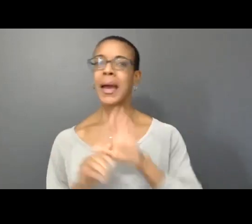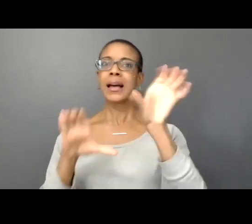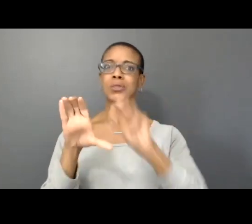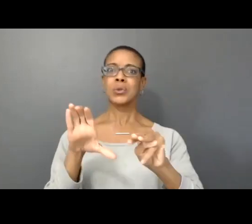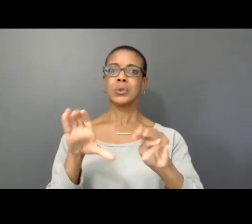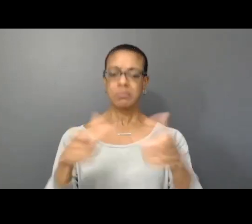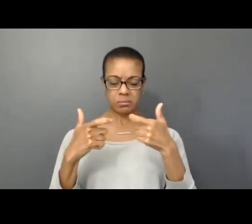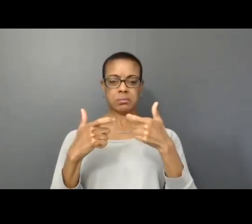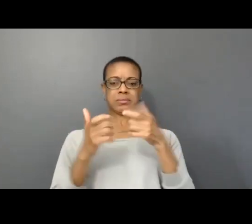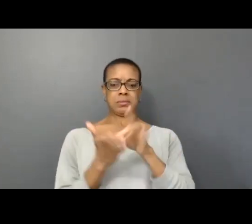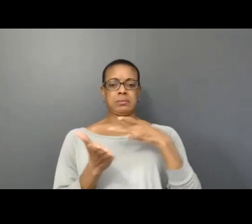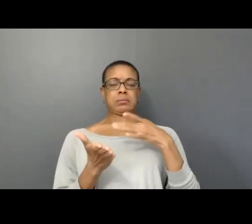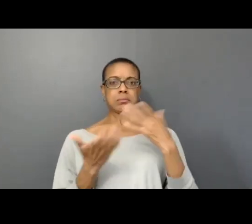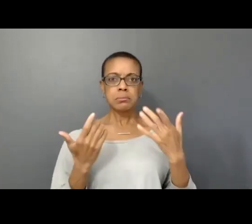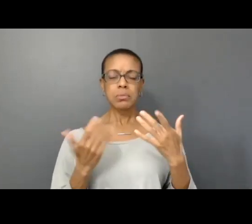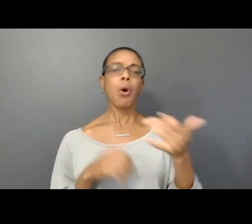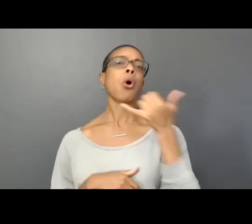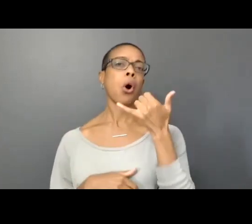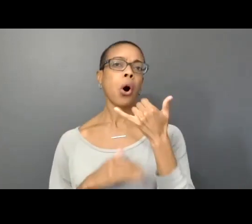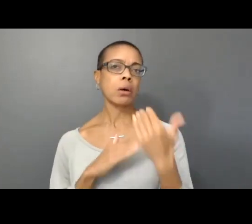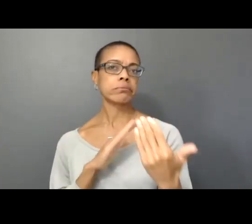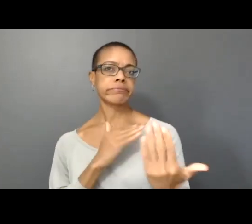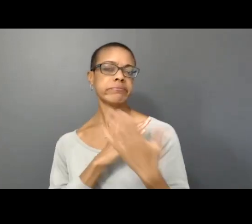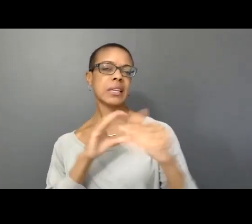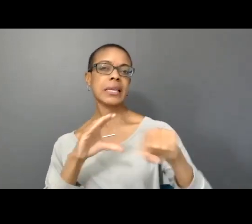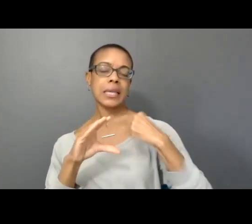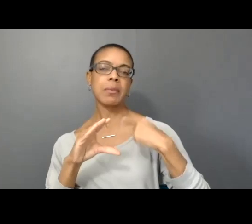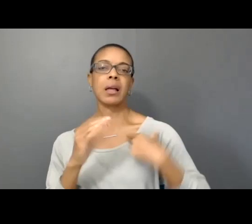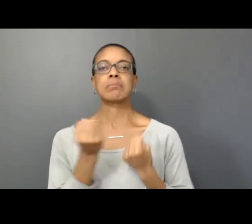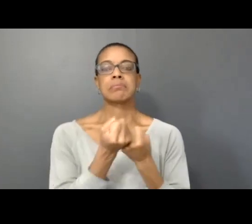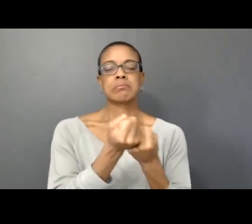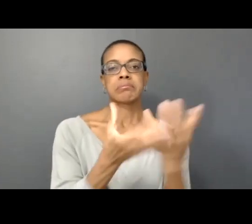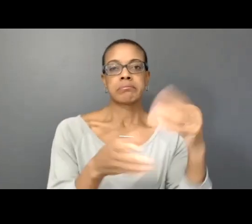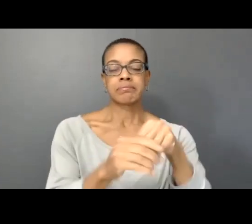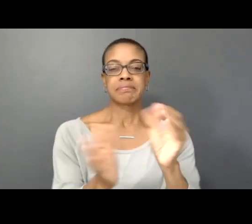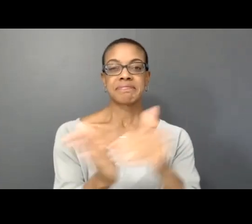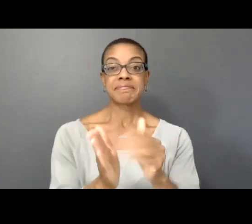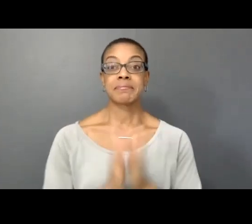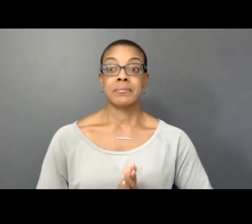please do call me and I'll support you in getting back in. That is everything that I